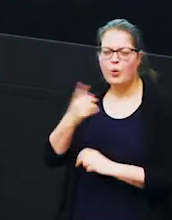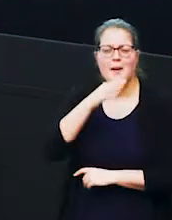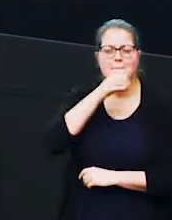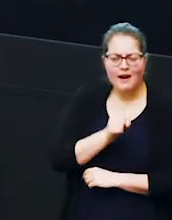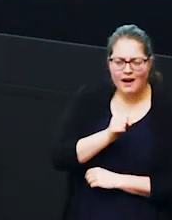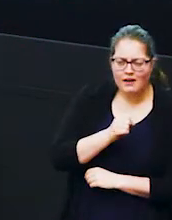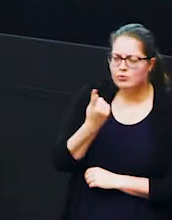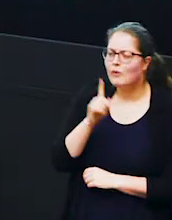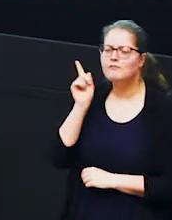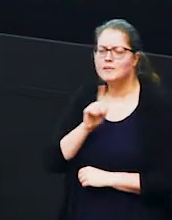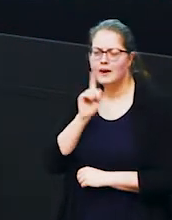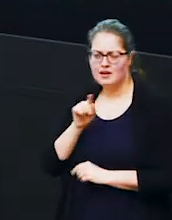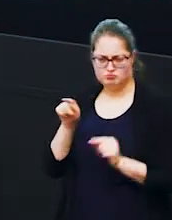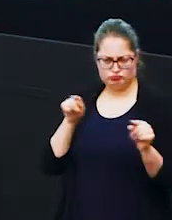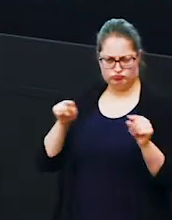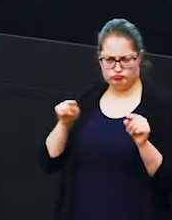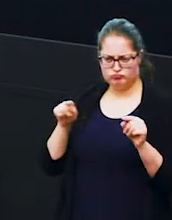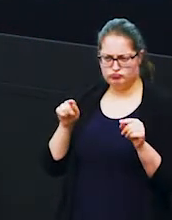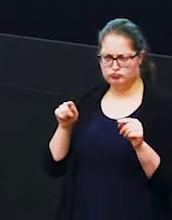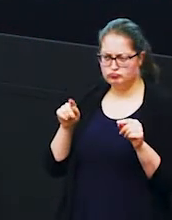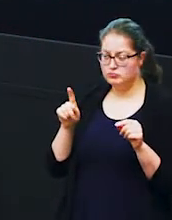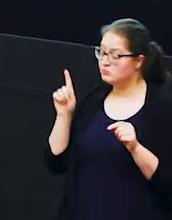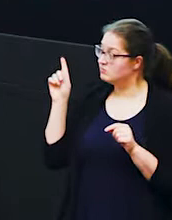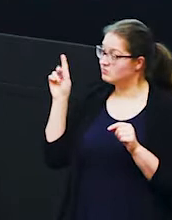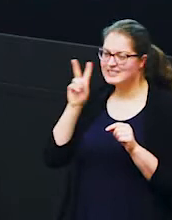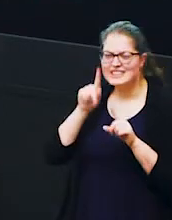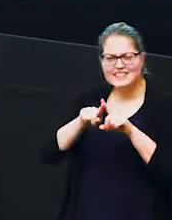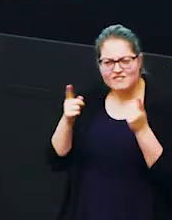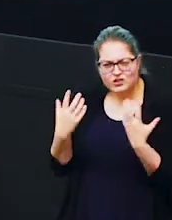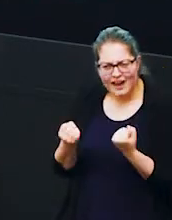and who's a female so can anybody see any differences here between the male and the